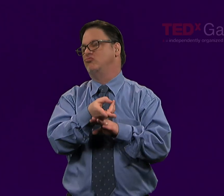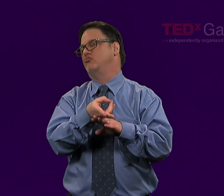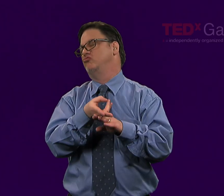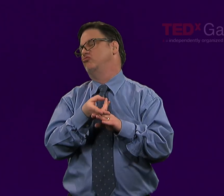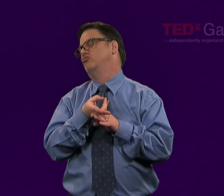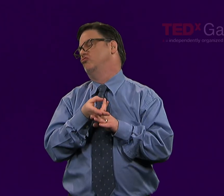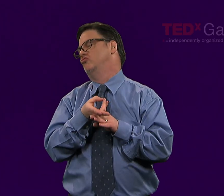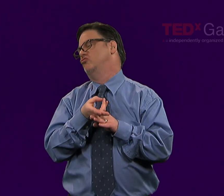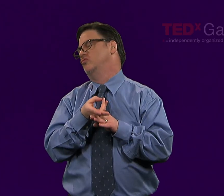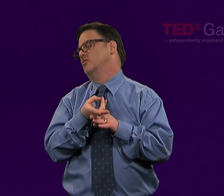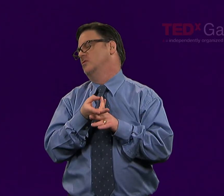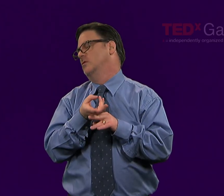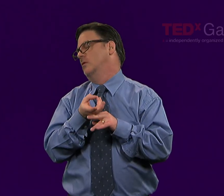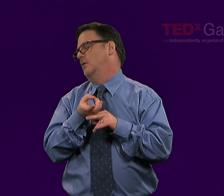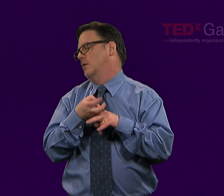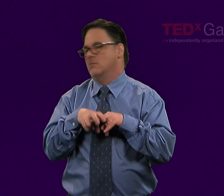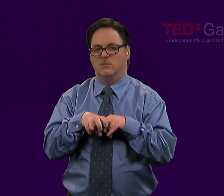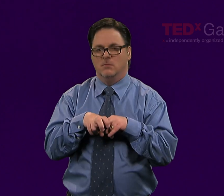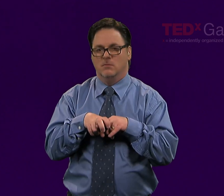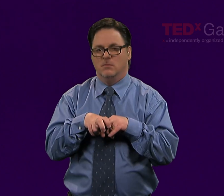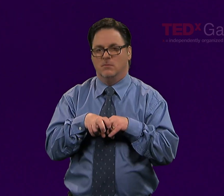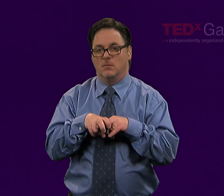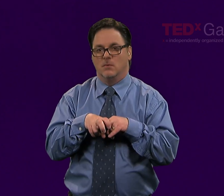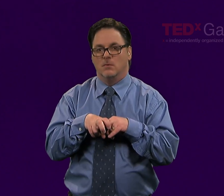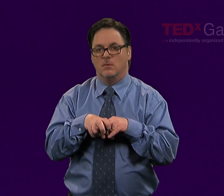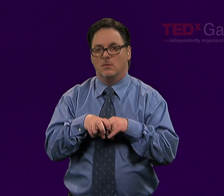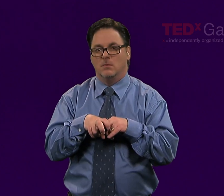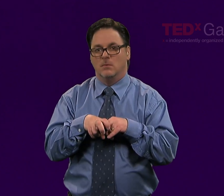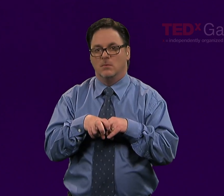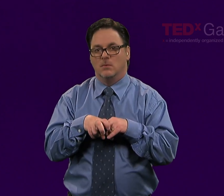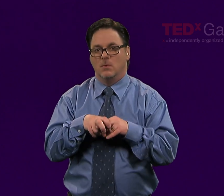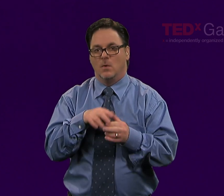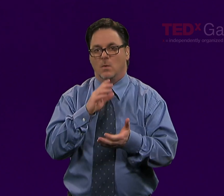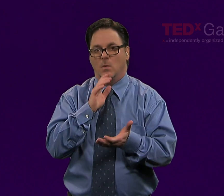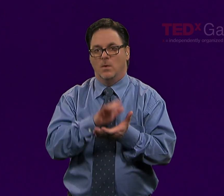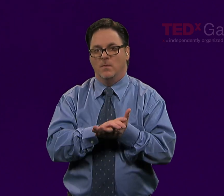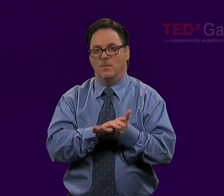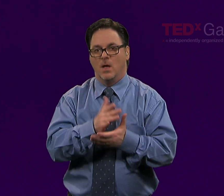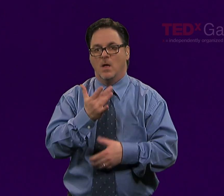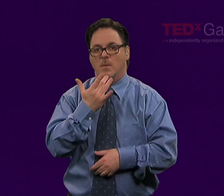One night, I was asleep in my bed, I was startled awake by remembering